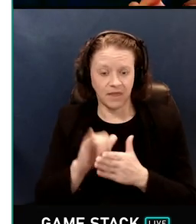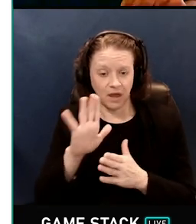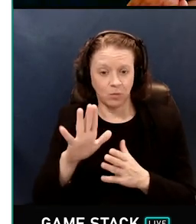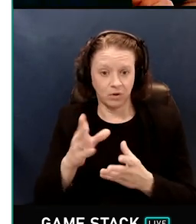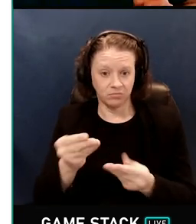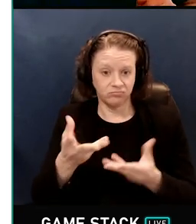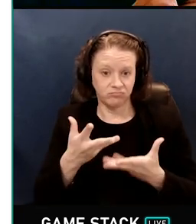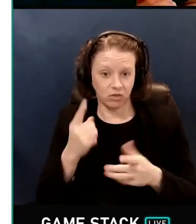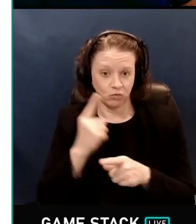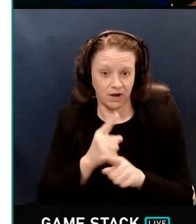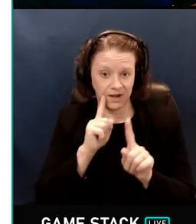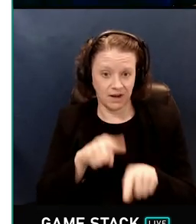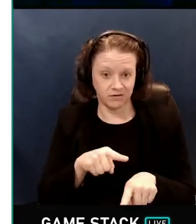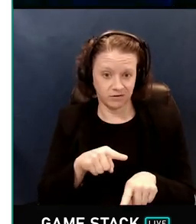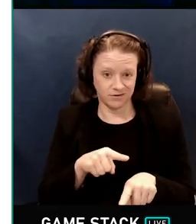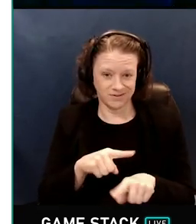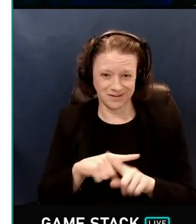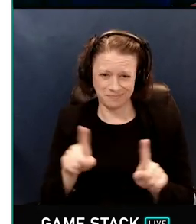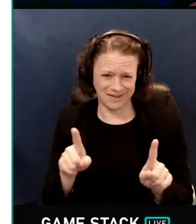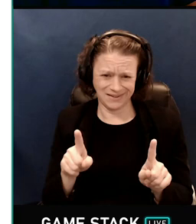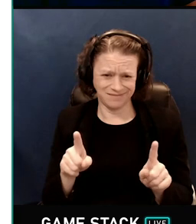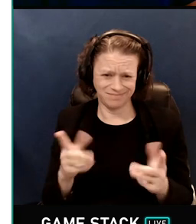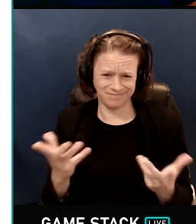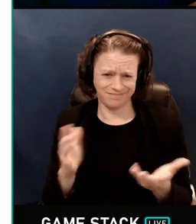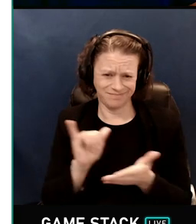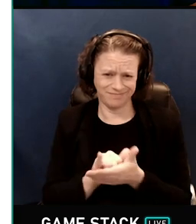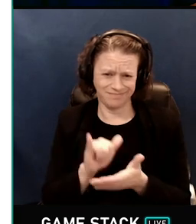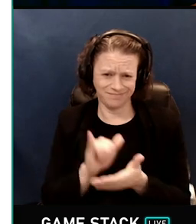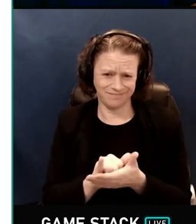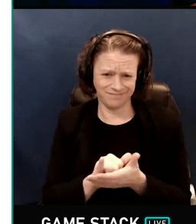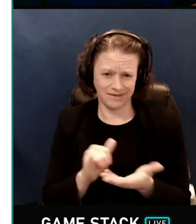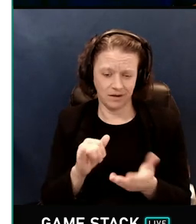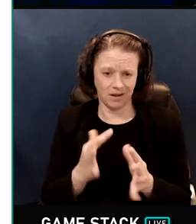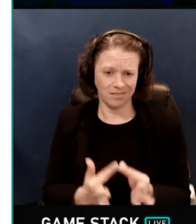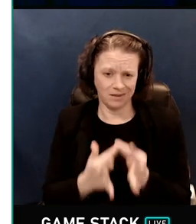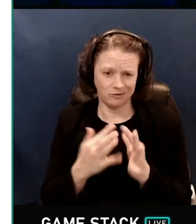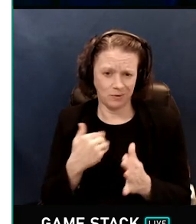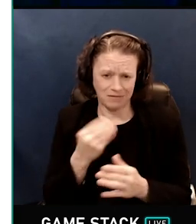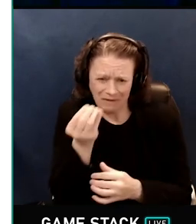but I hope you can see that it's not very practical if you've got more than a few lights.